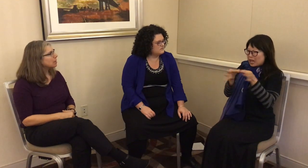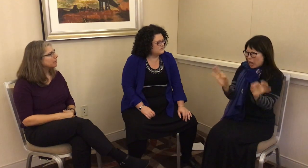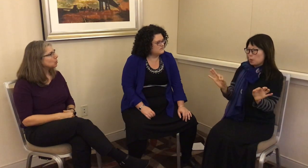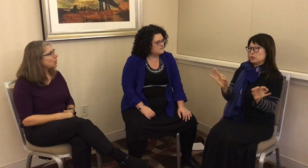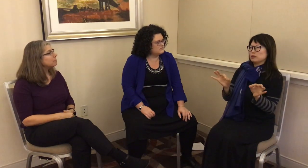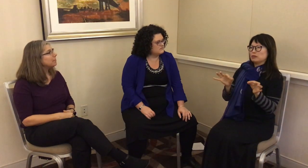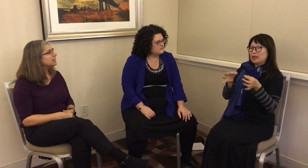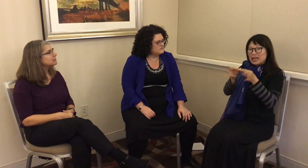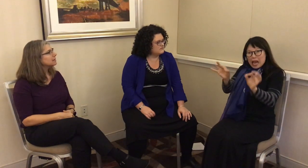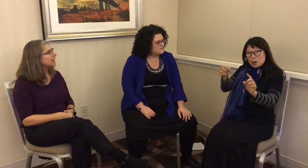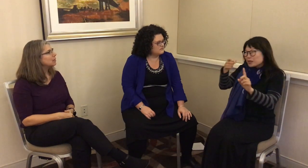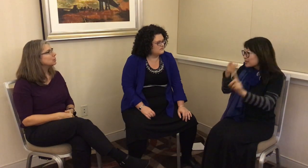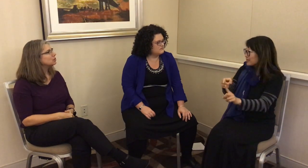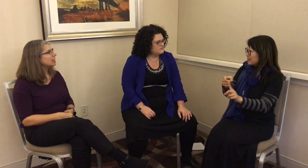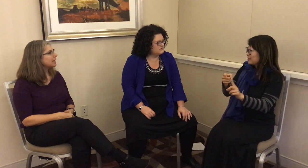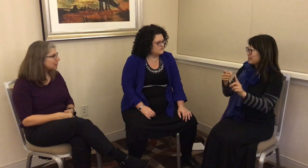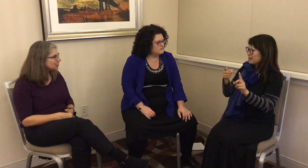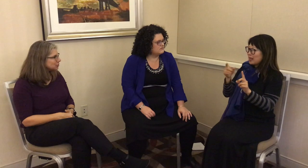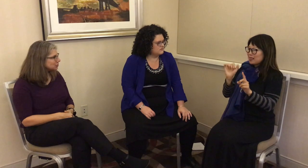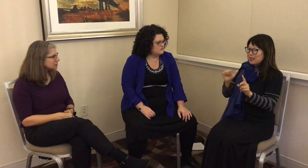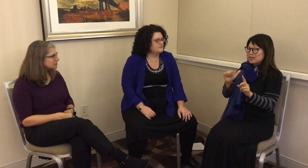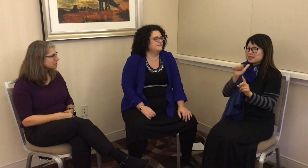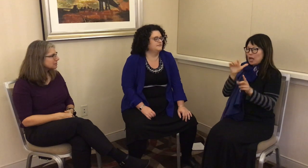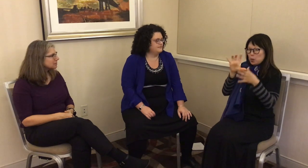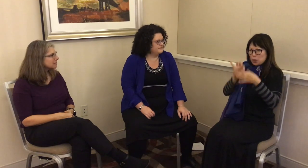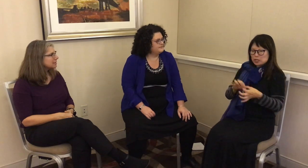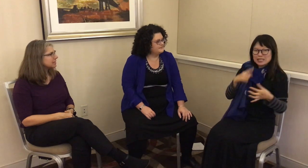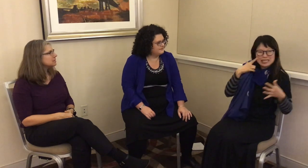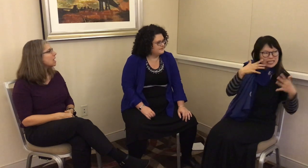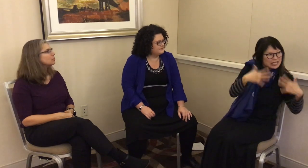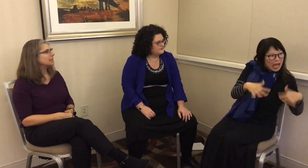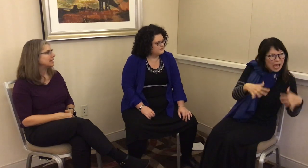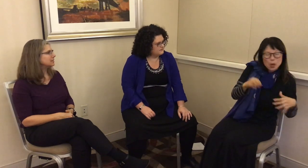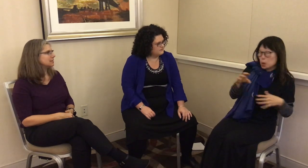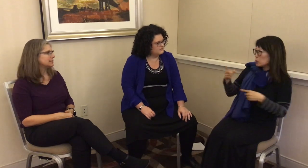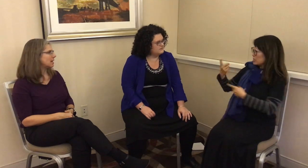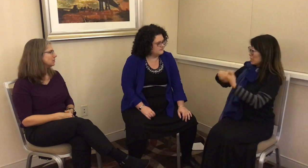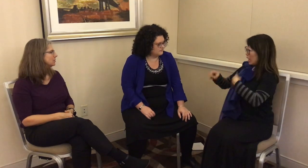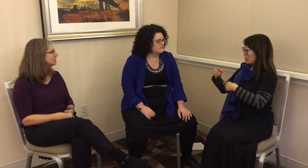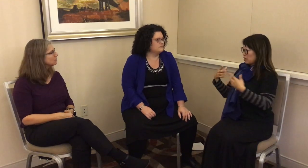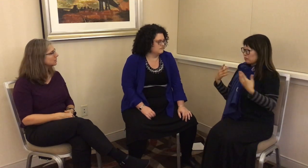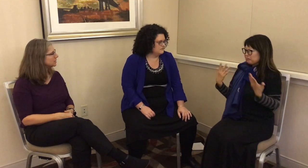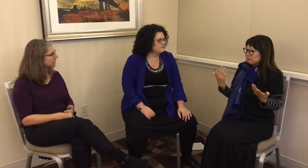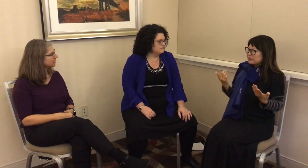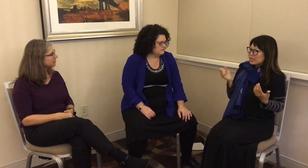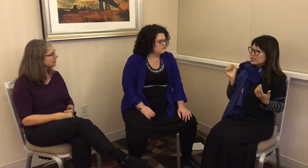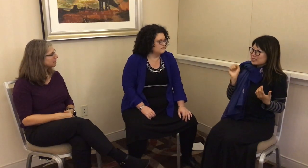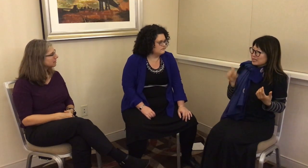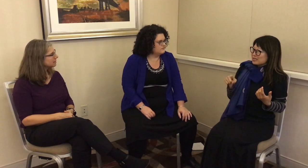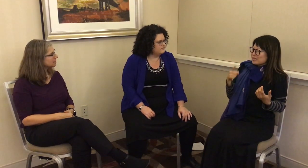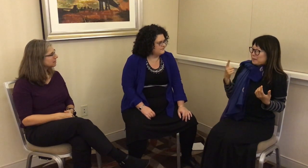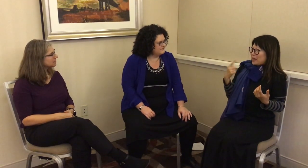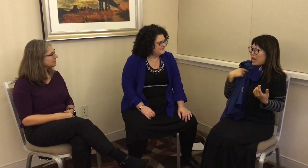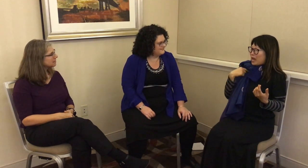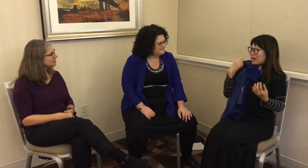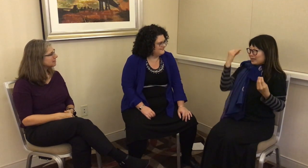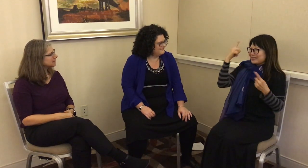a moment what makes language a language that’s not related to sound or sign. It’s something